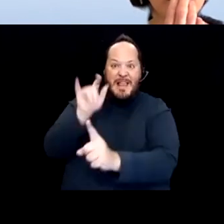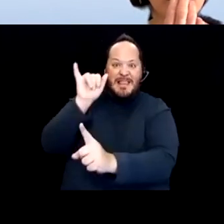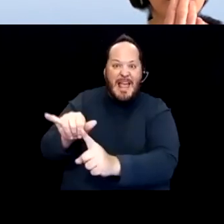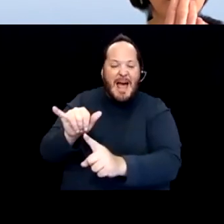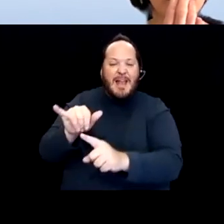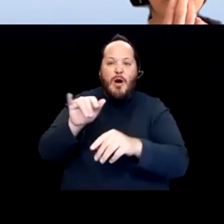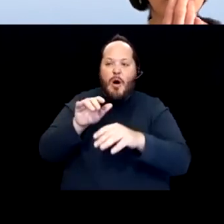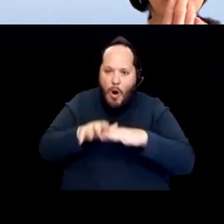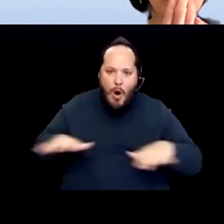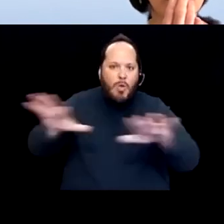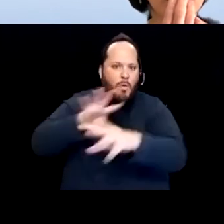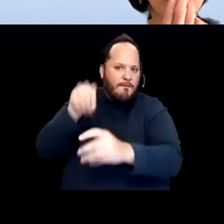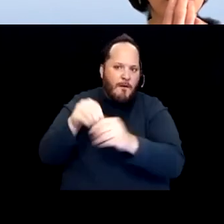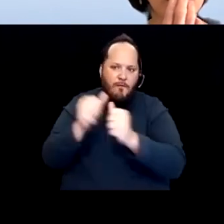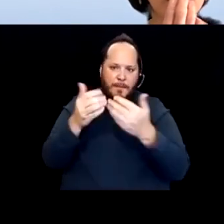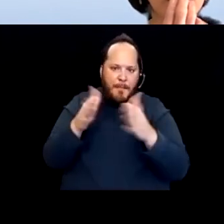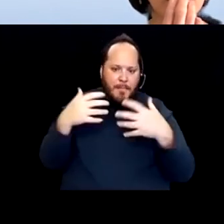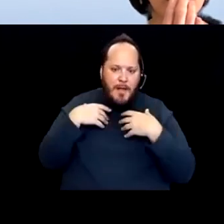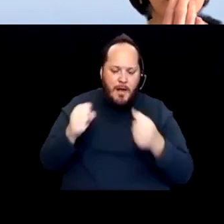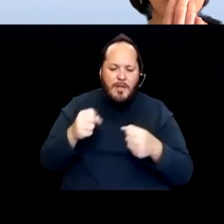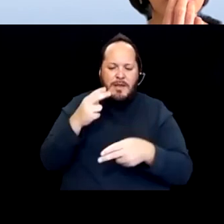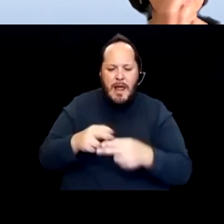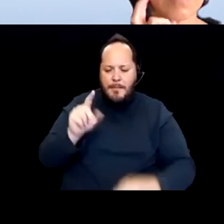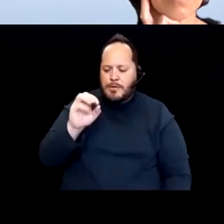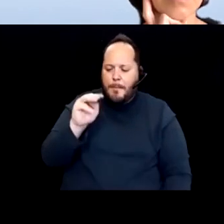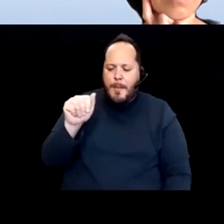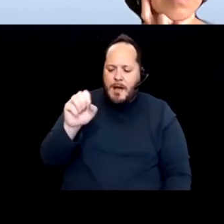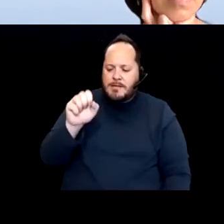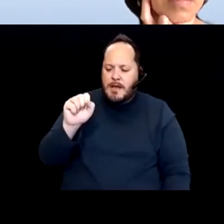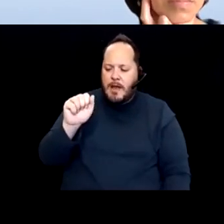You know, Tomas Aragon, who's the Head of the California Permanent Public Health